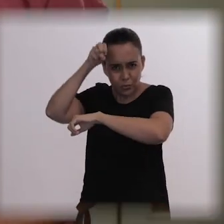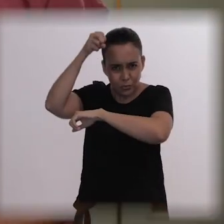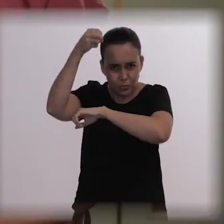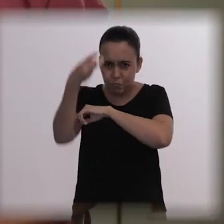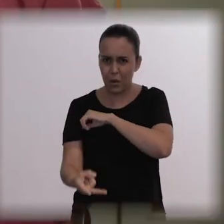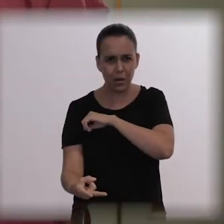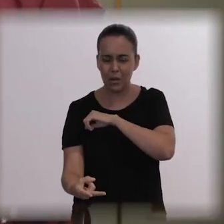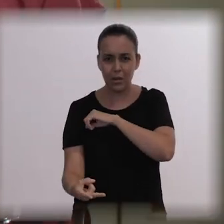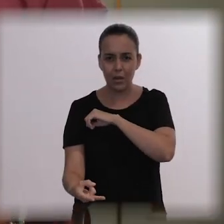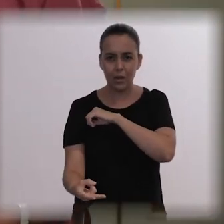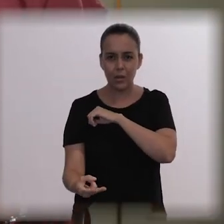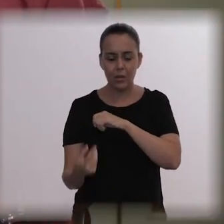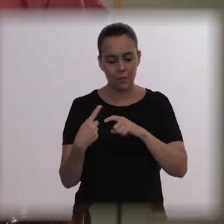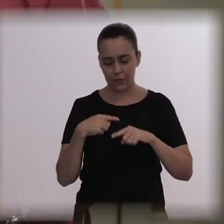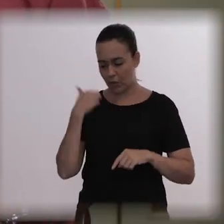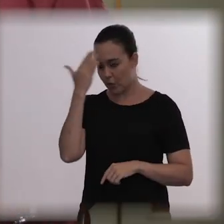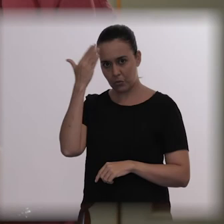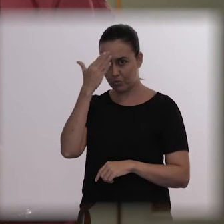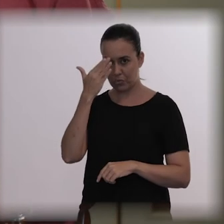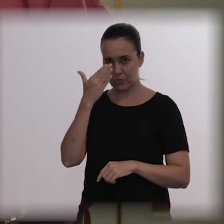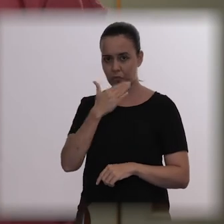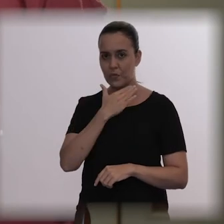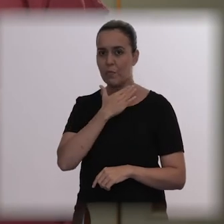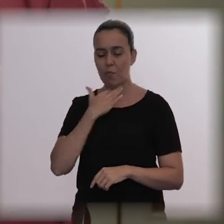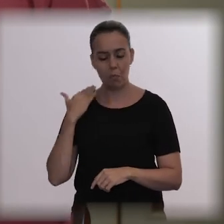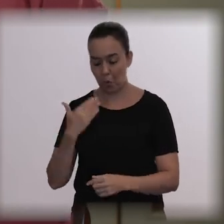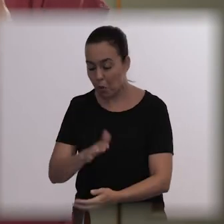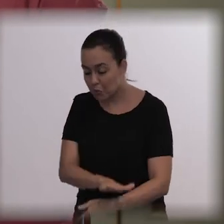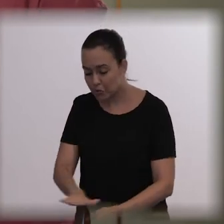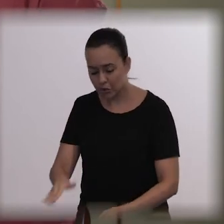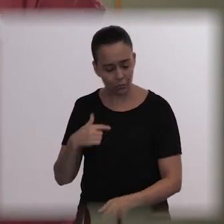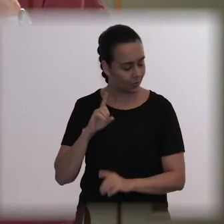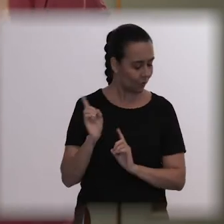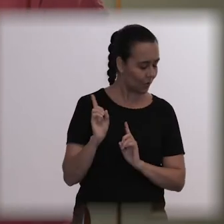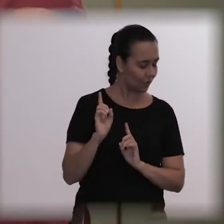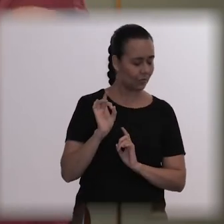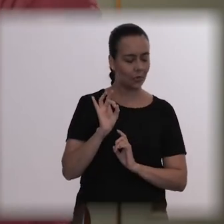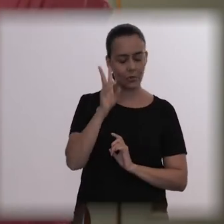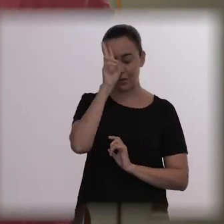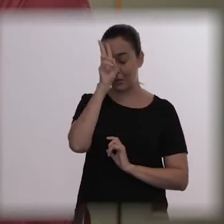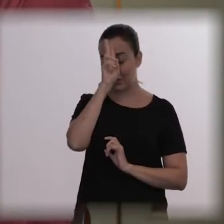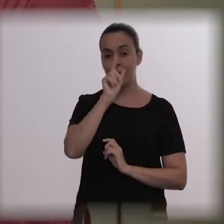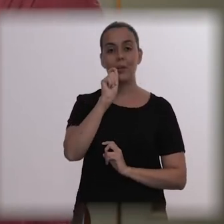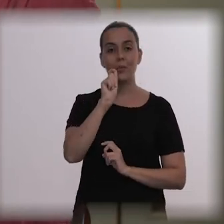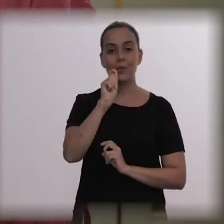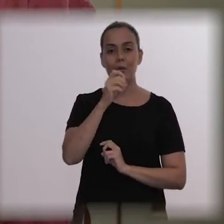I didn't see him dead, I saw him jumping. So, for me, this was the end, this choice, this departure.